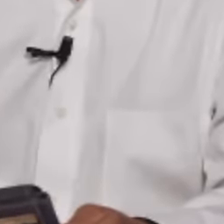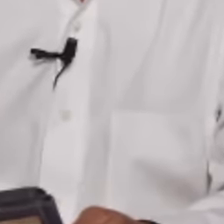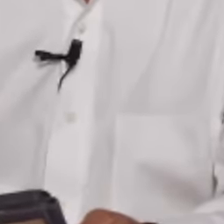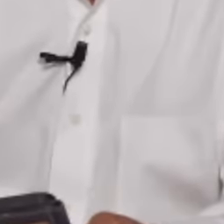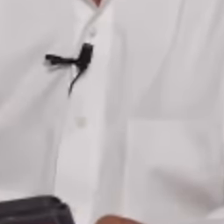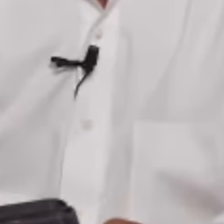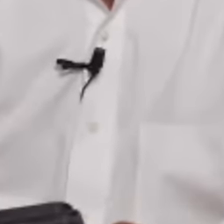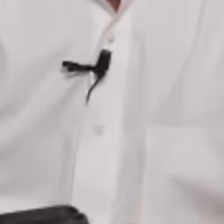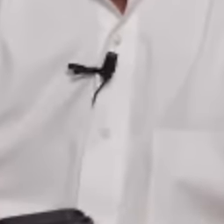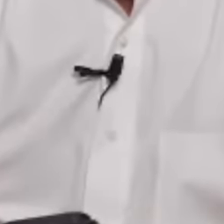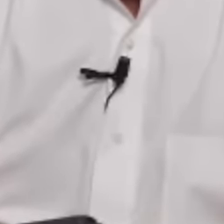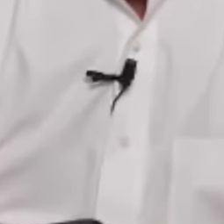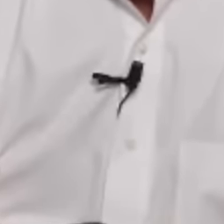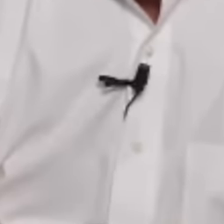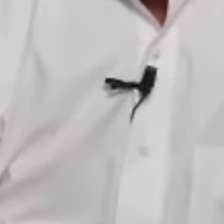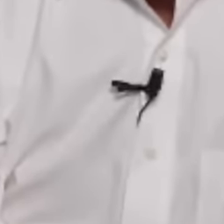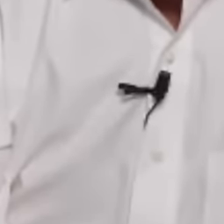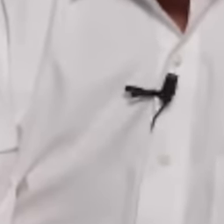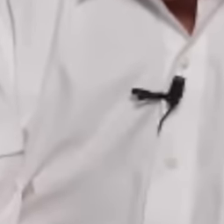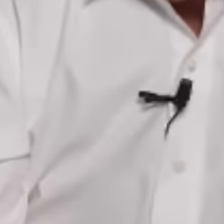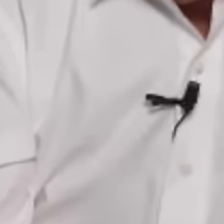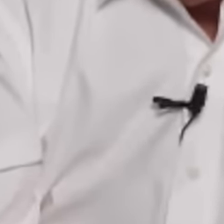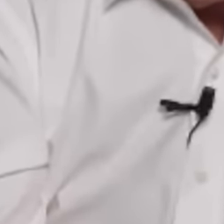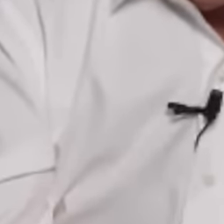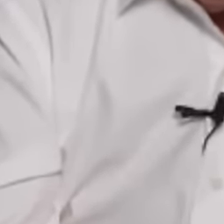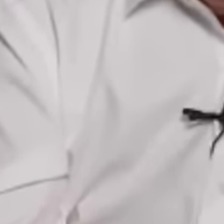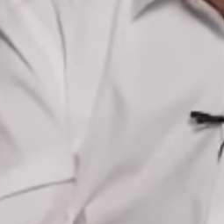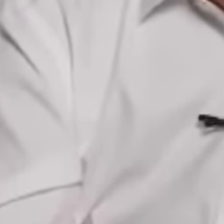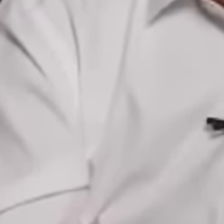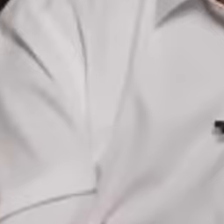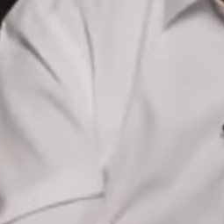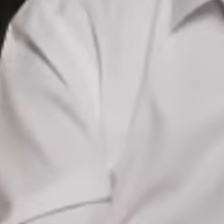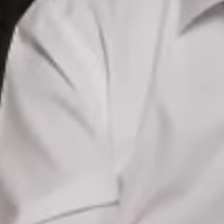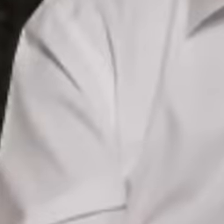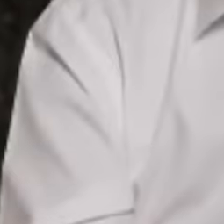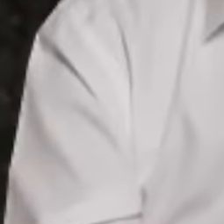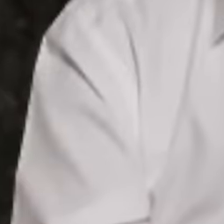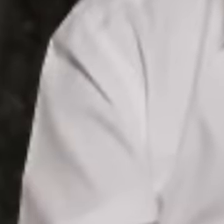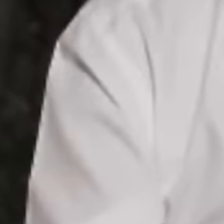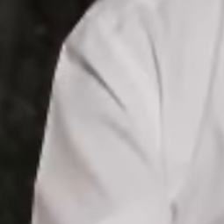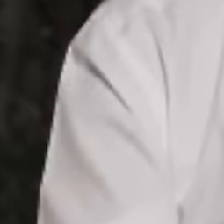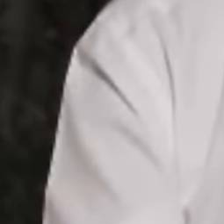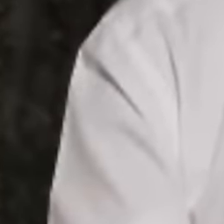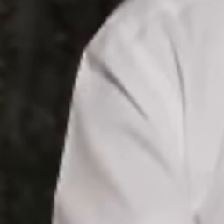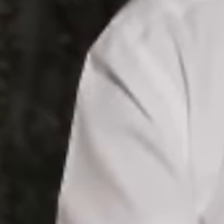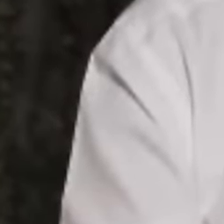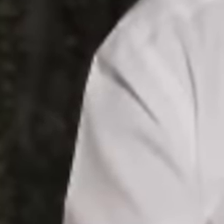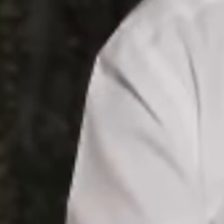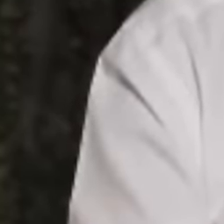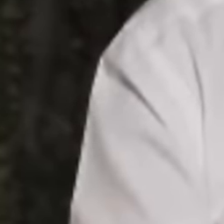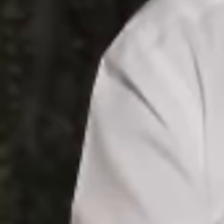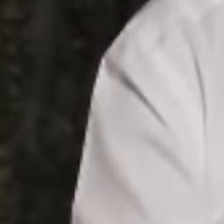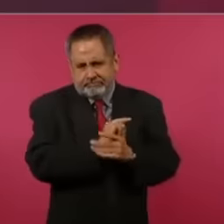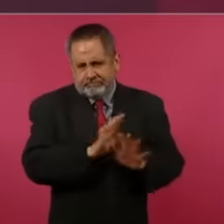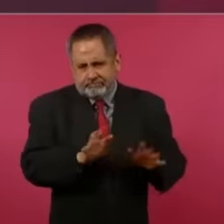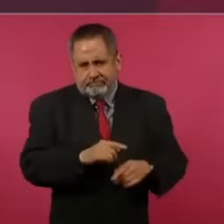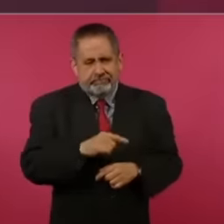have a very defined purpose. What moves them is money